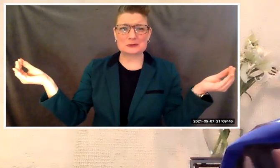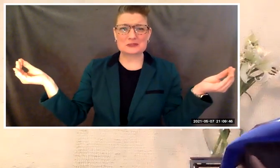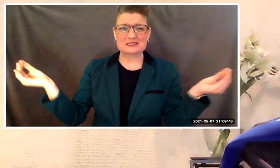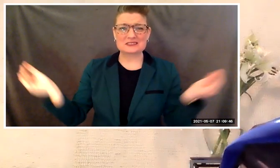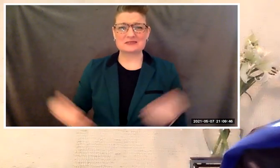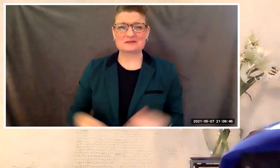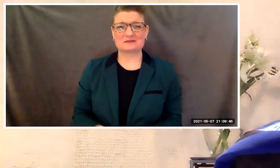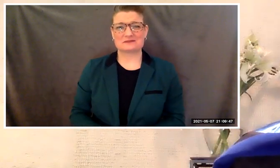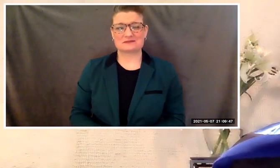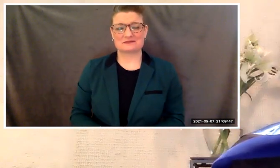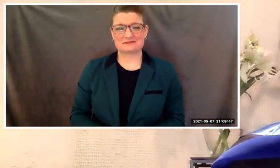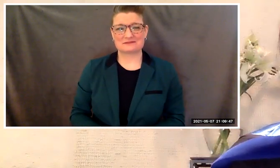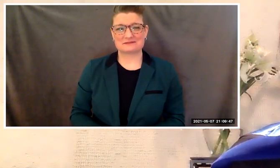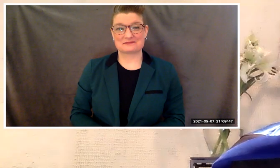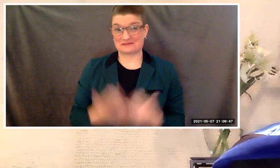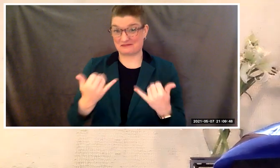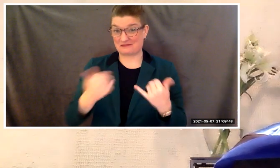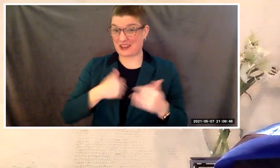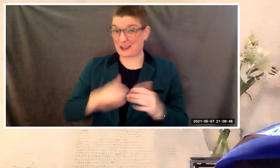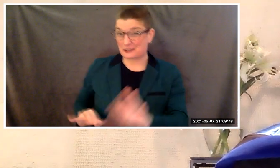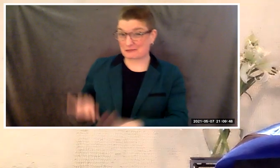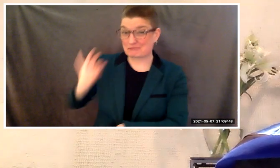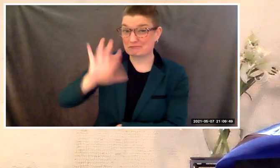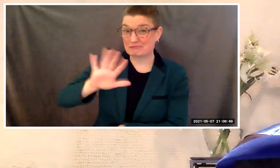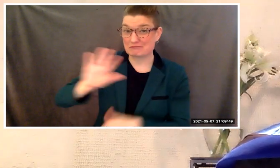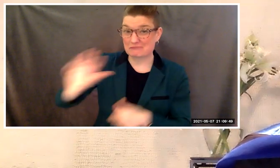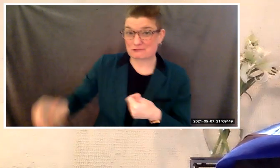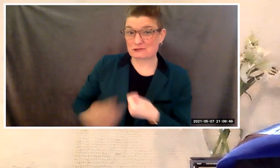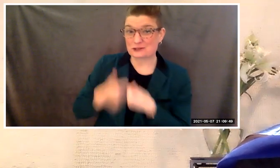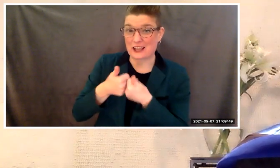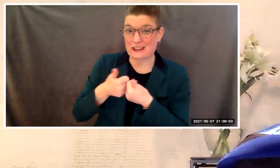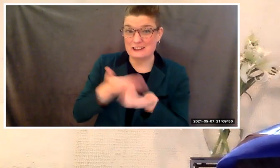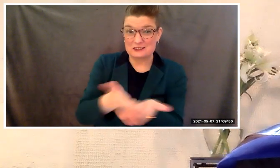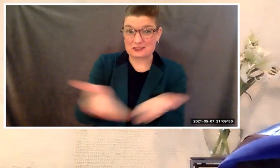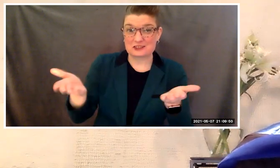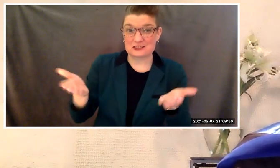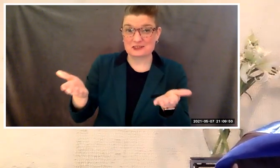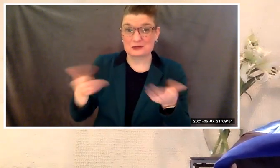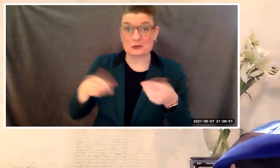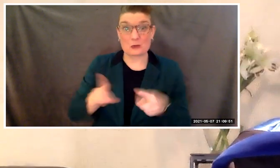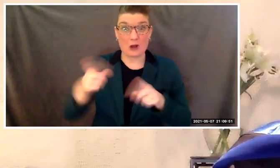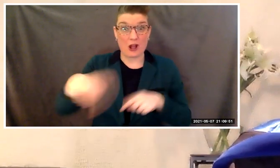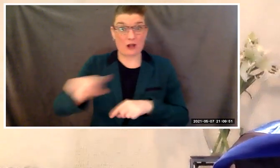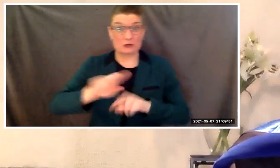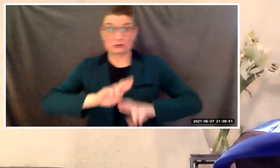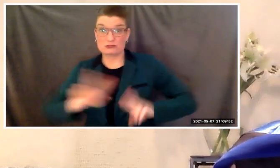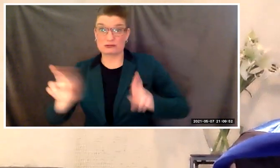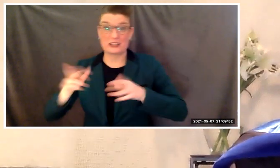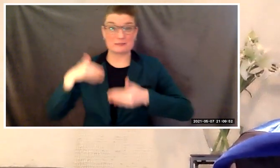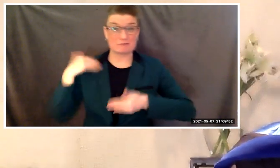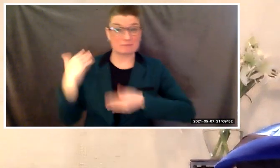My challenge to you graduates as you position yourself forward in the journey of life,